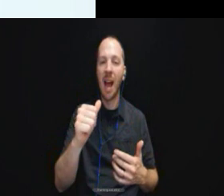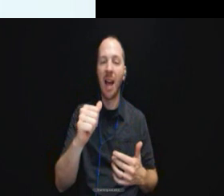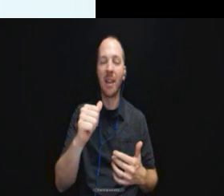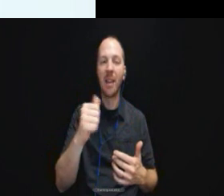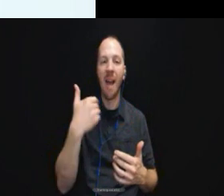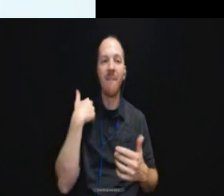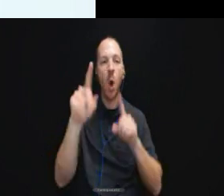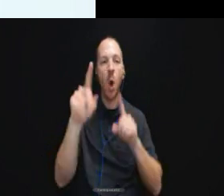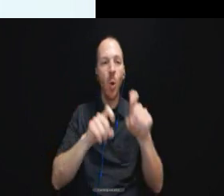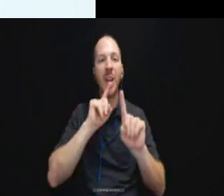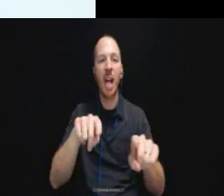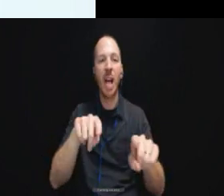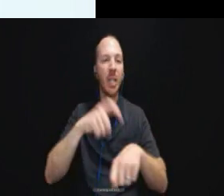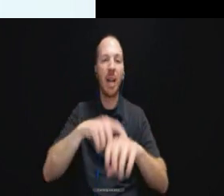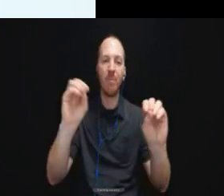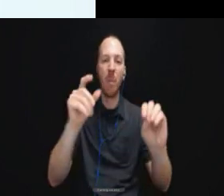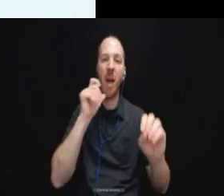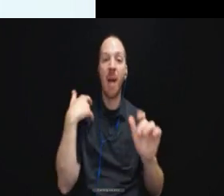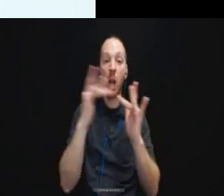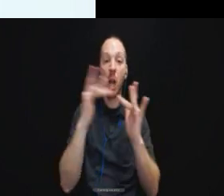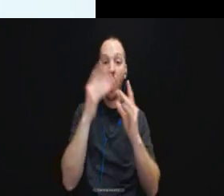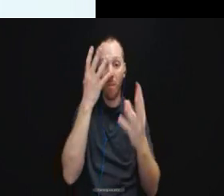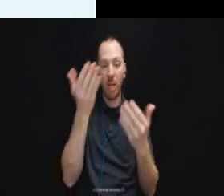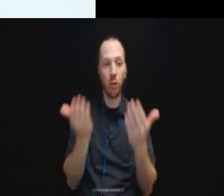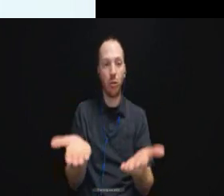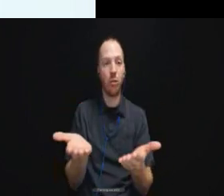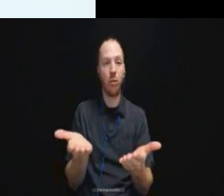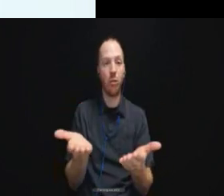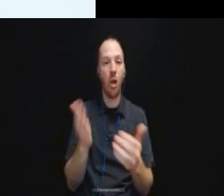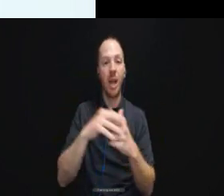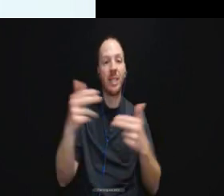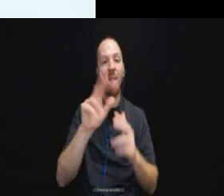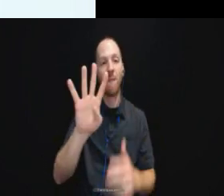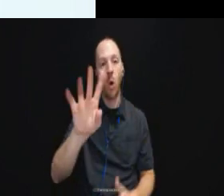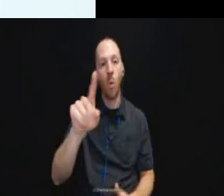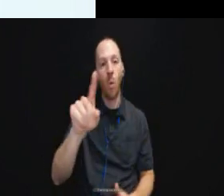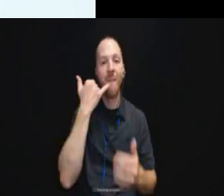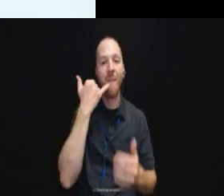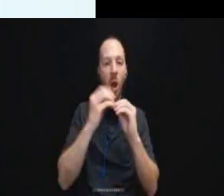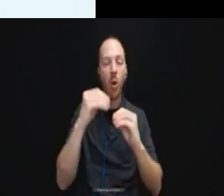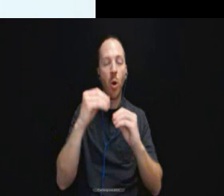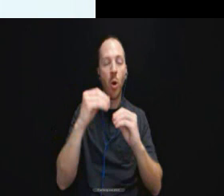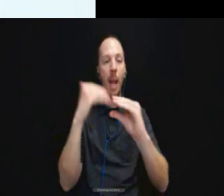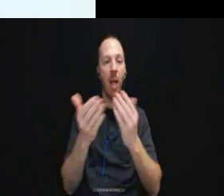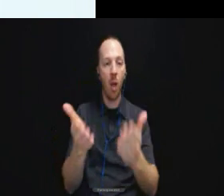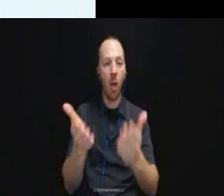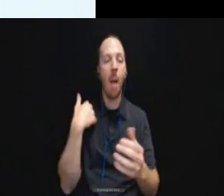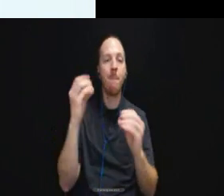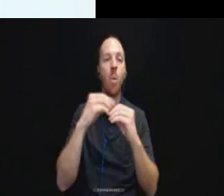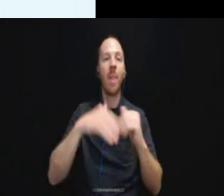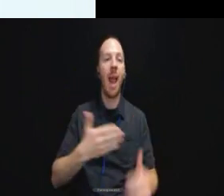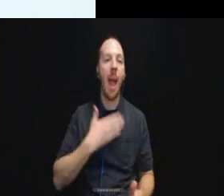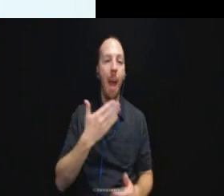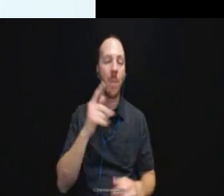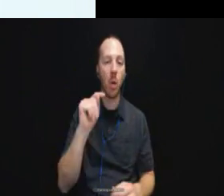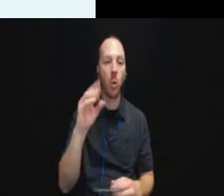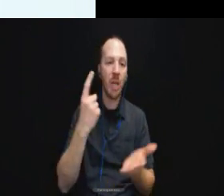But I have my contact information on slide 41, phone number and e mail. I would be more than happy to discuss these cases or chat with anyone.